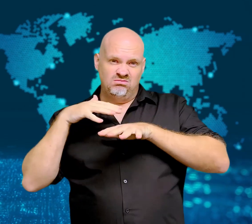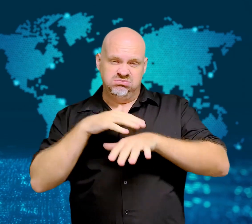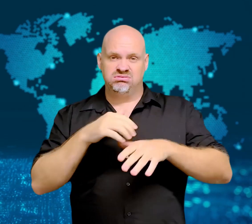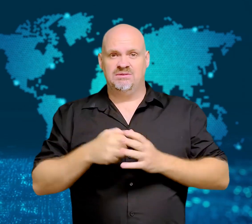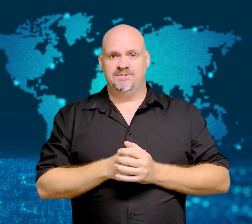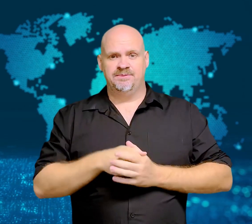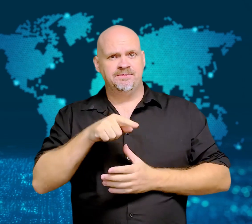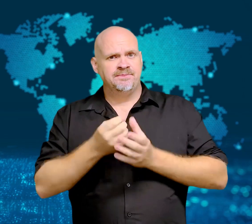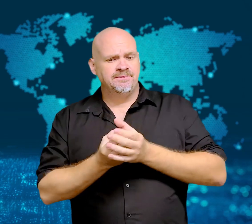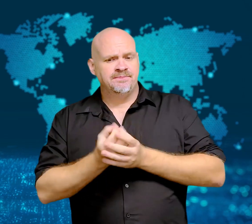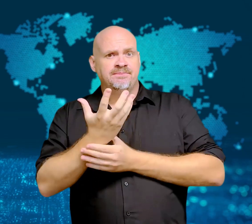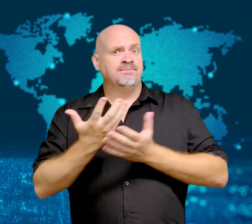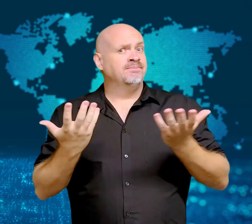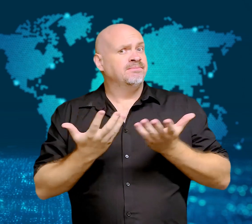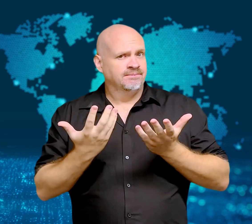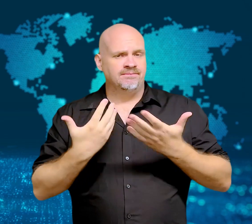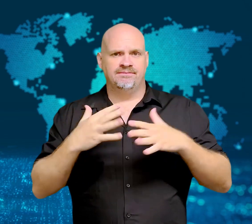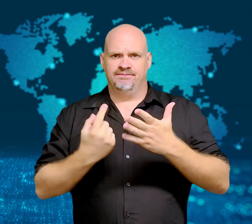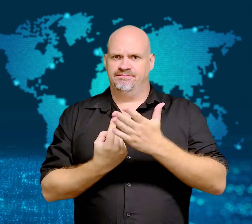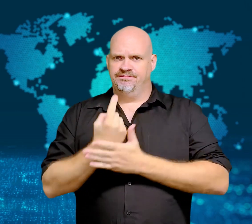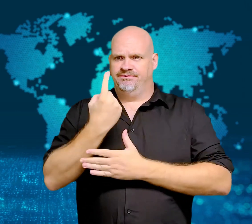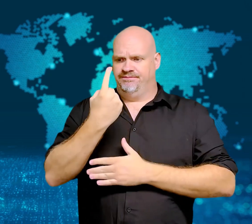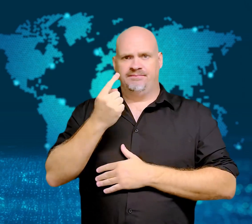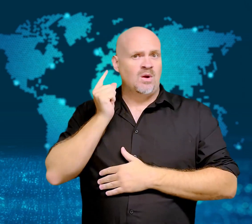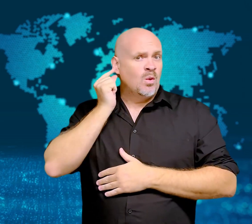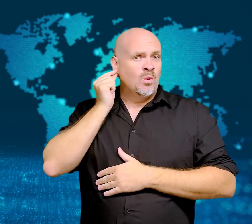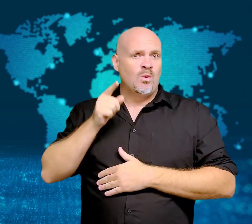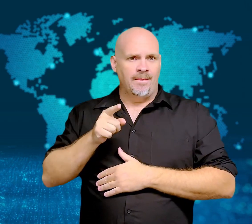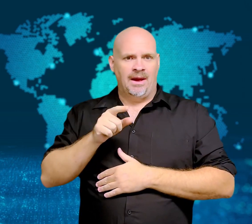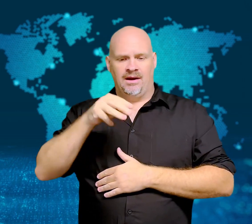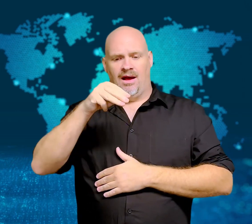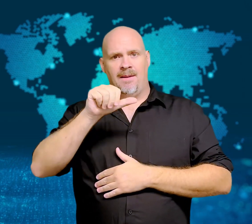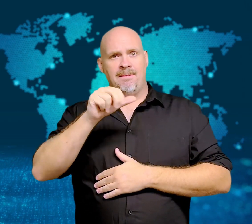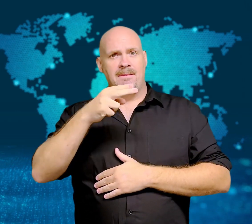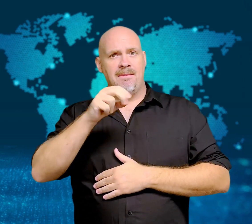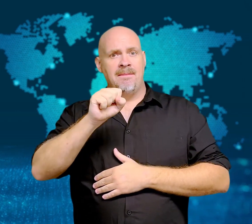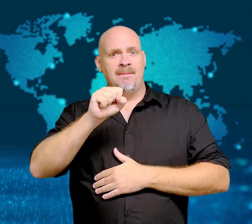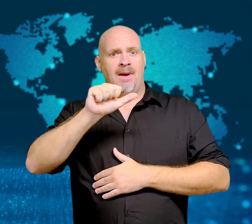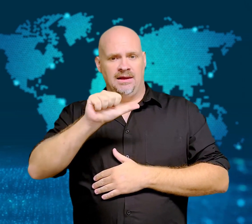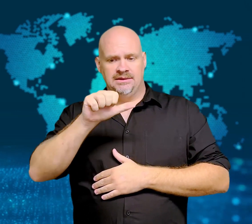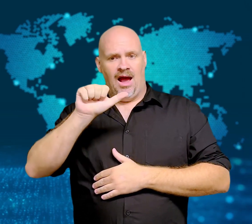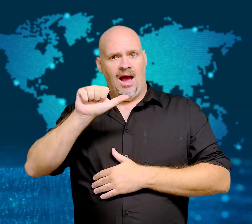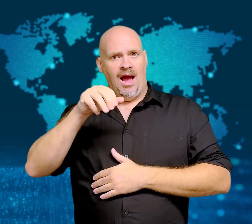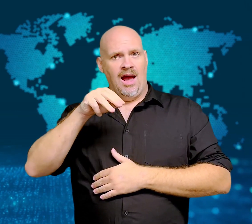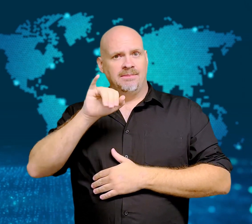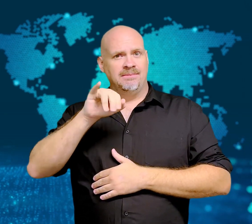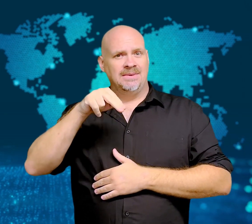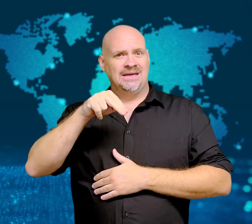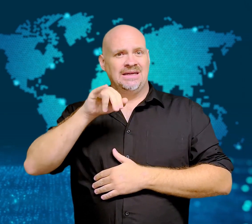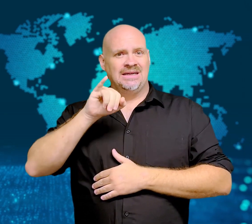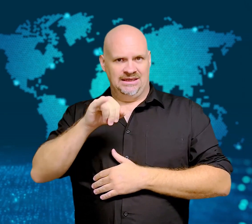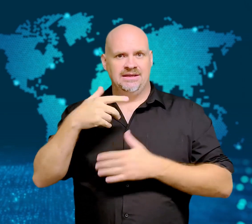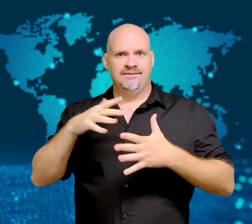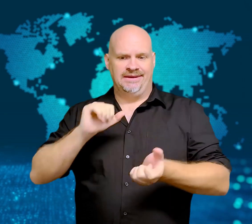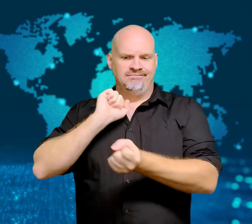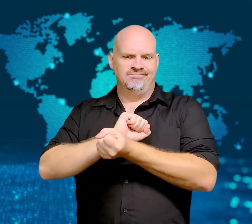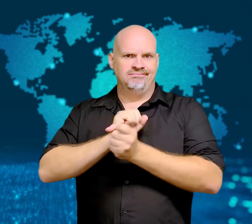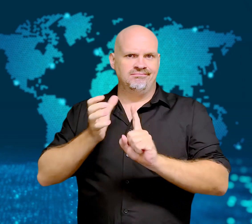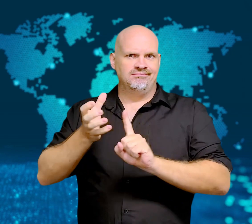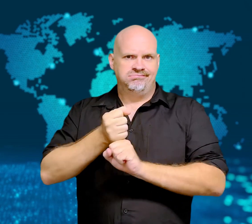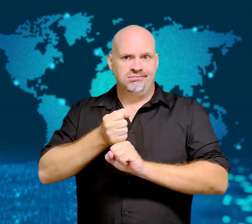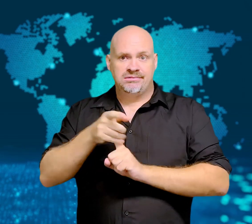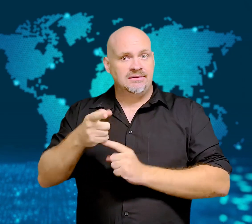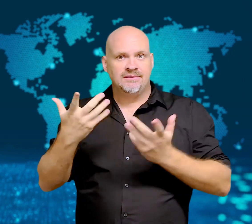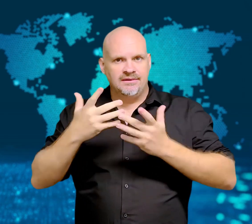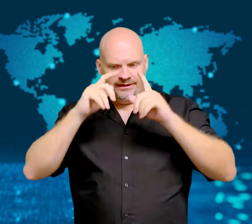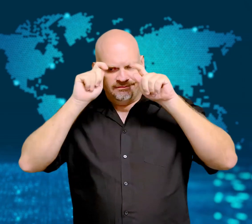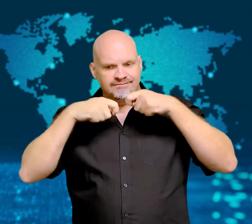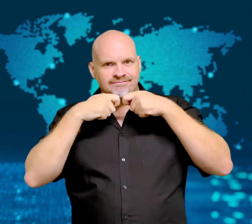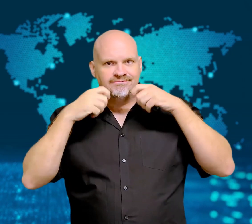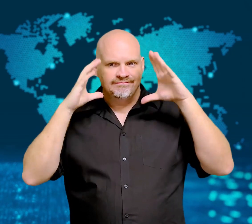The protests began after an Iranian woman, Mahsa Amini, was arrested for